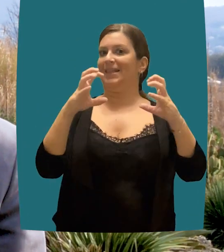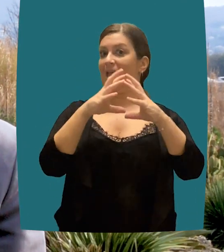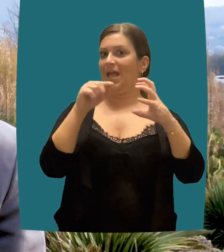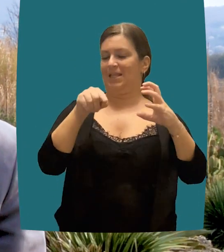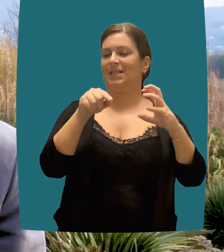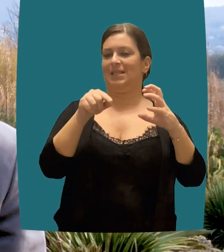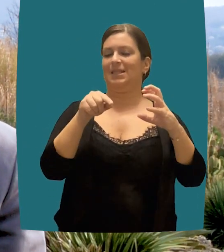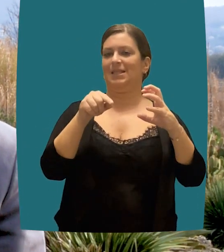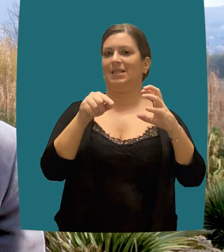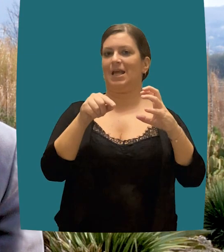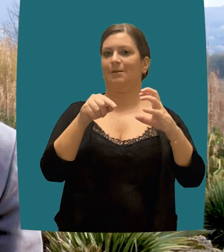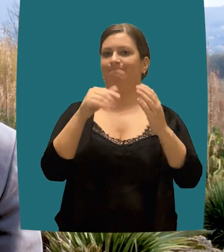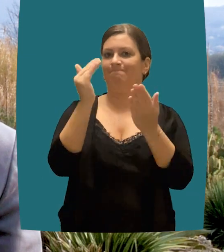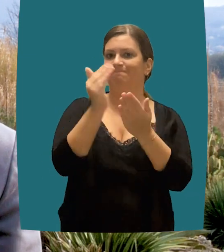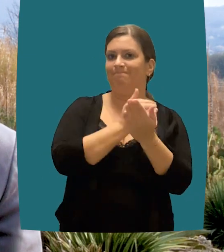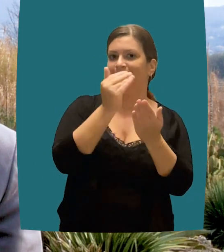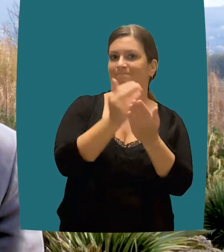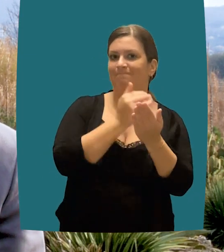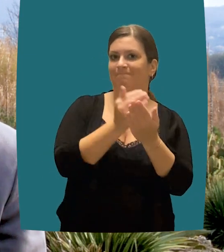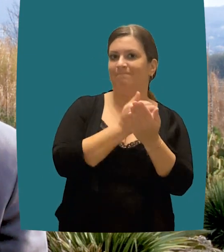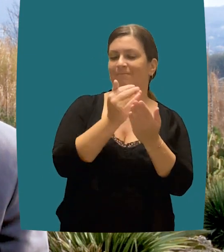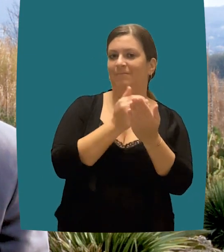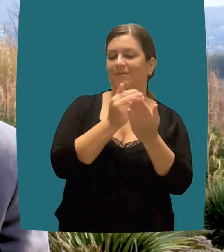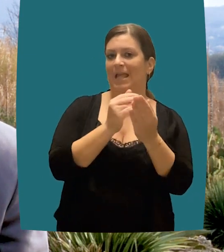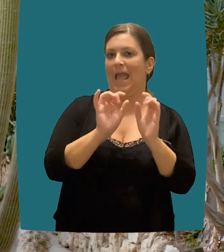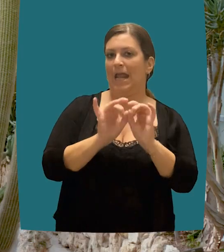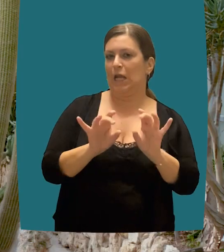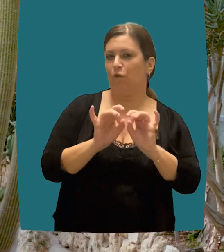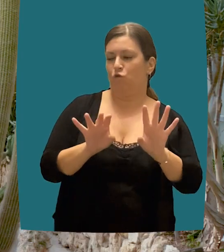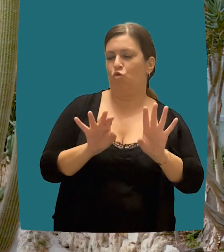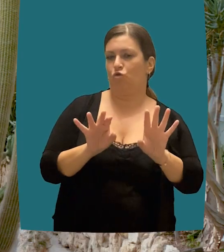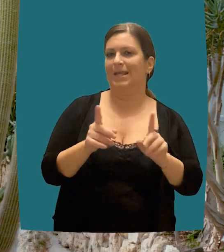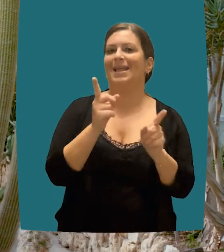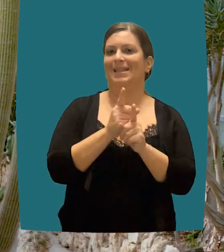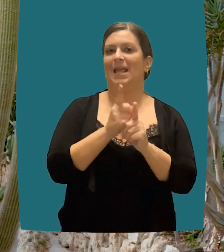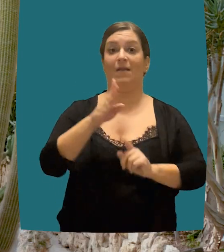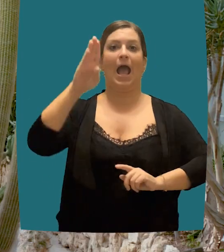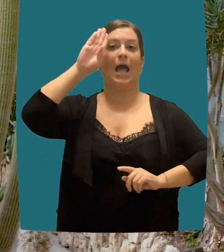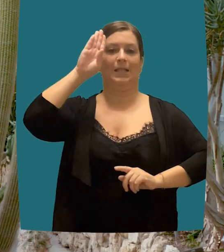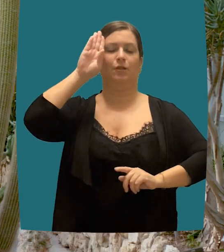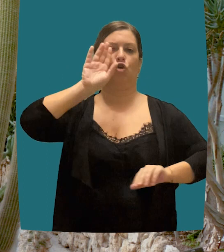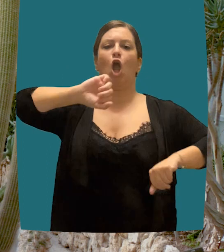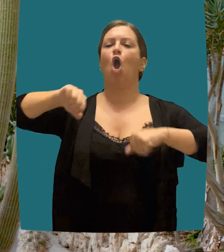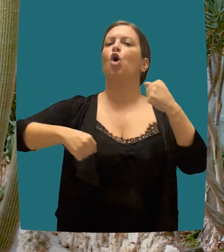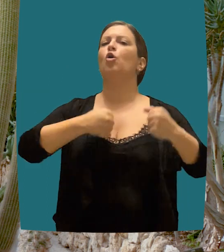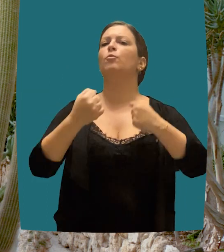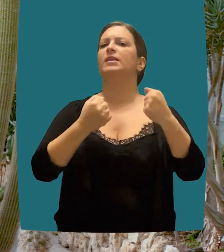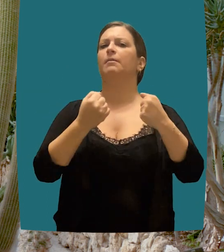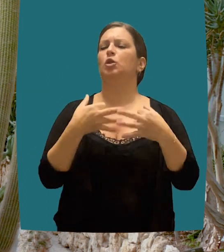reflecting on the concept of "circular economy". Unsurprisingly, this concept has been regulated